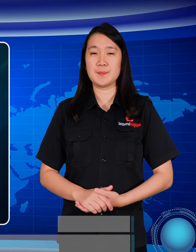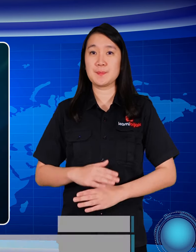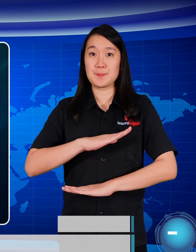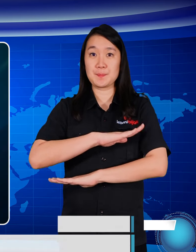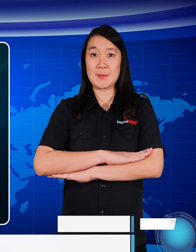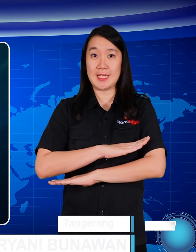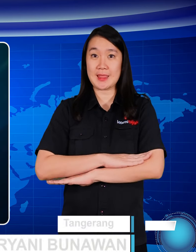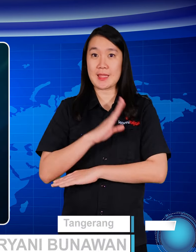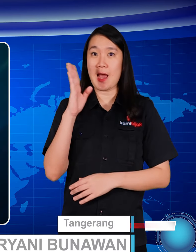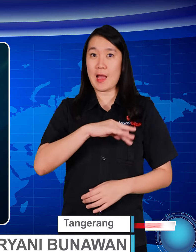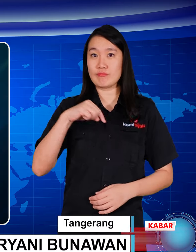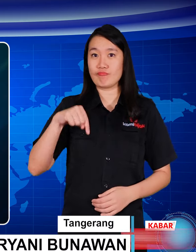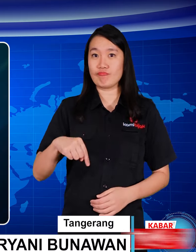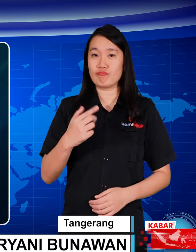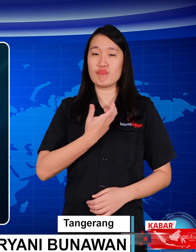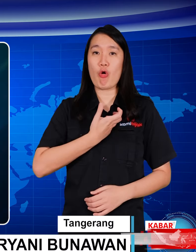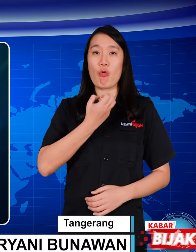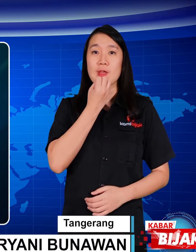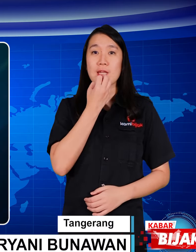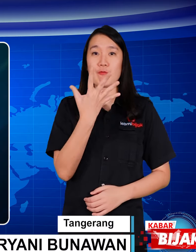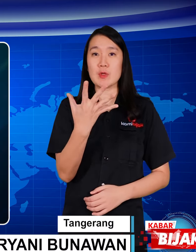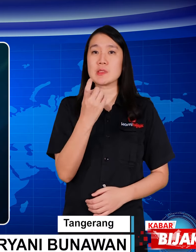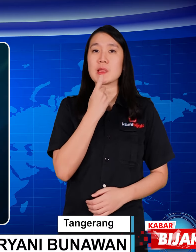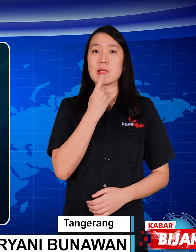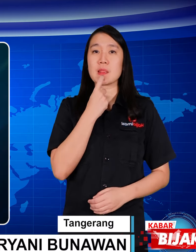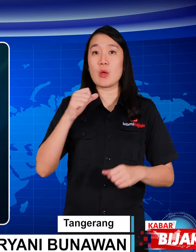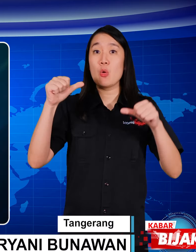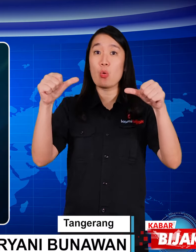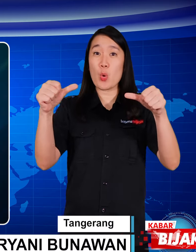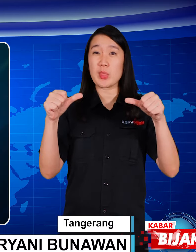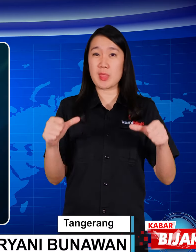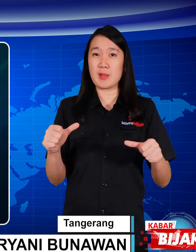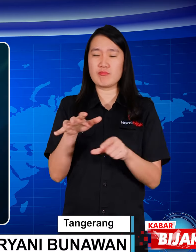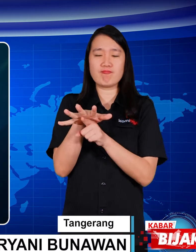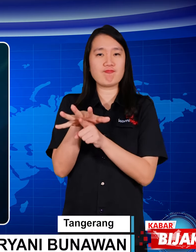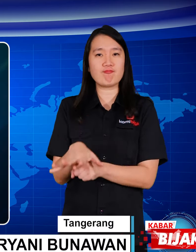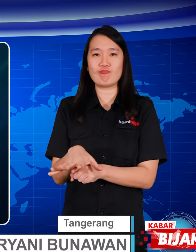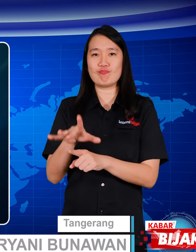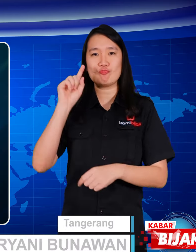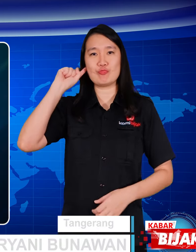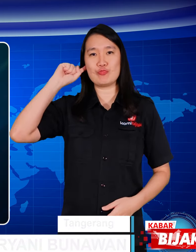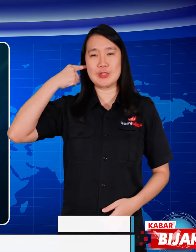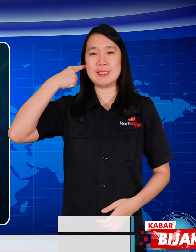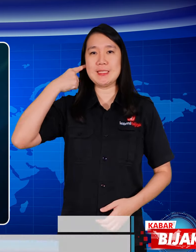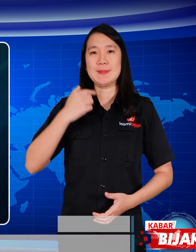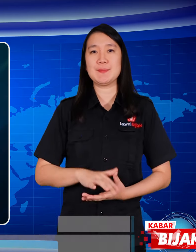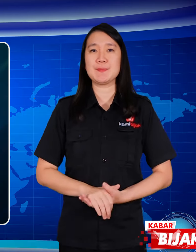Today's news, I want to convey about Deaf discrimination content.